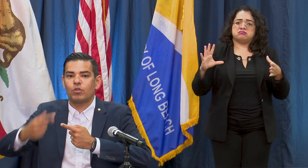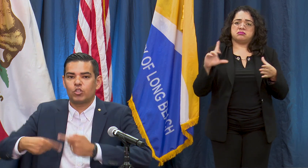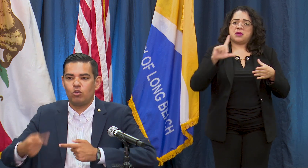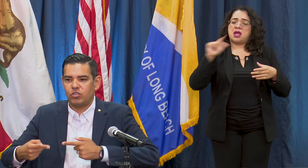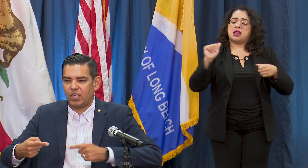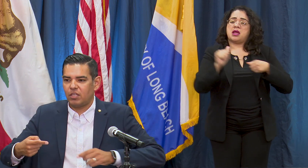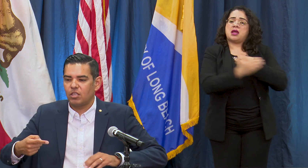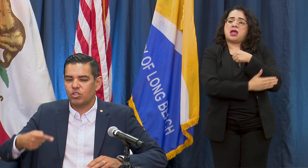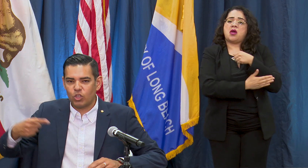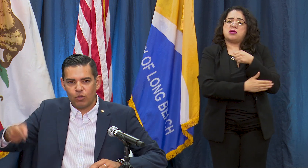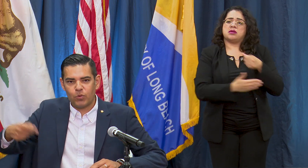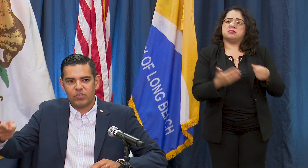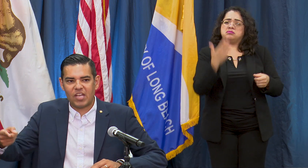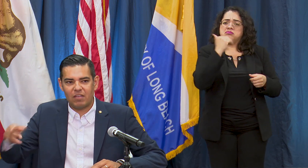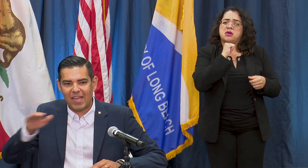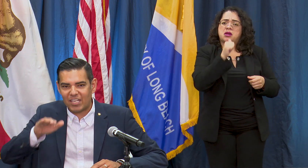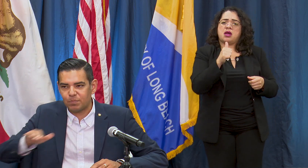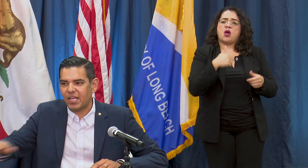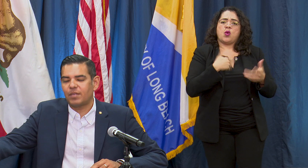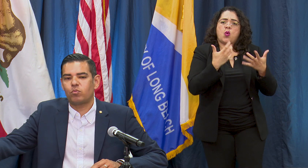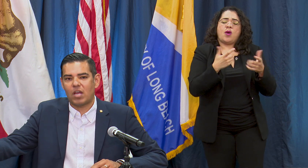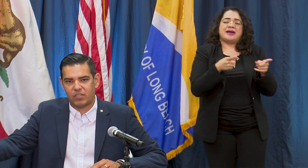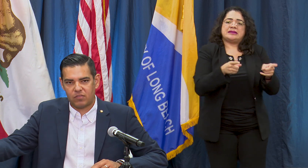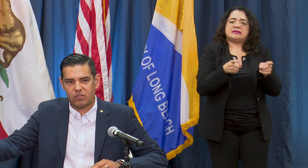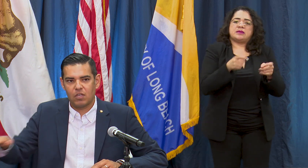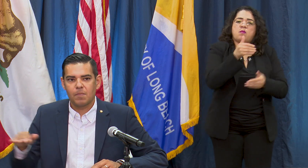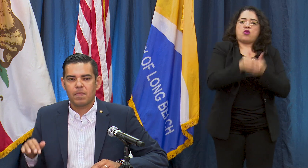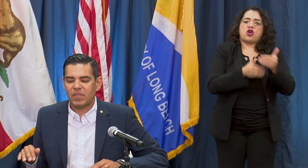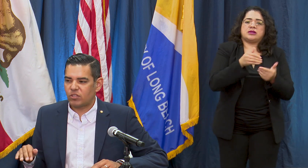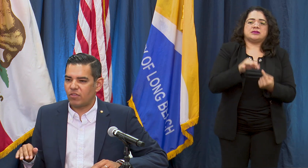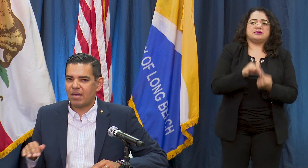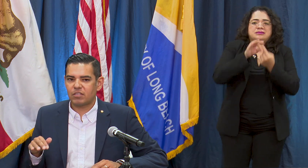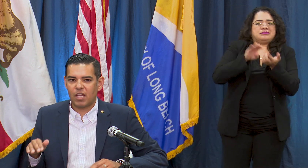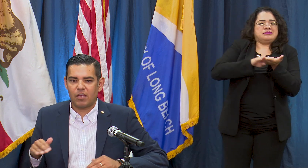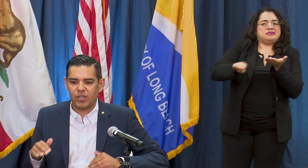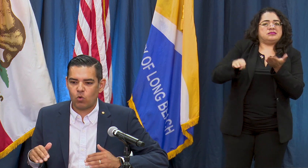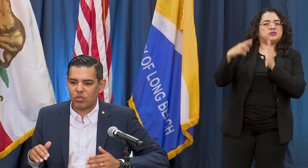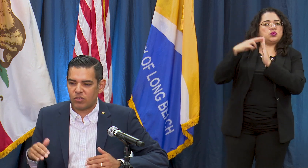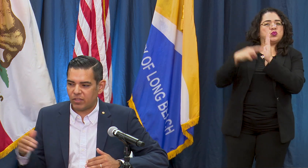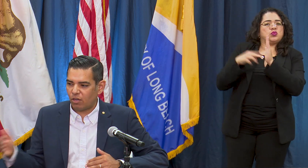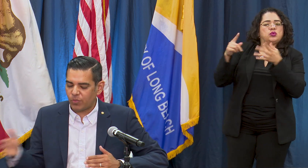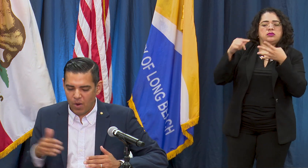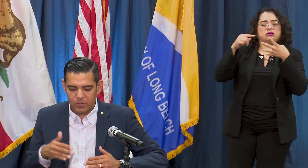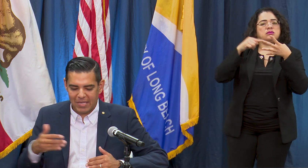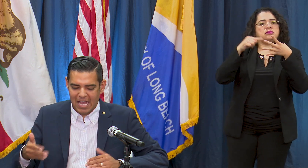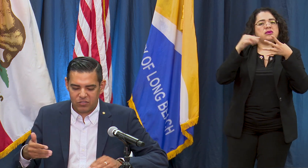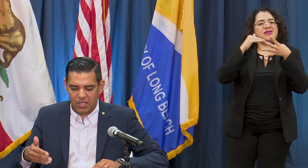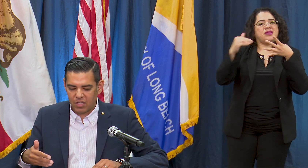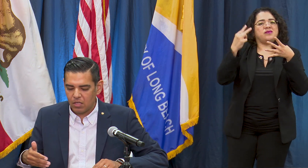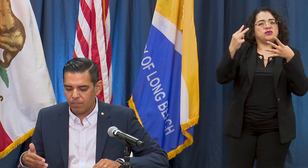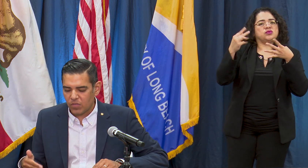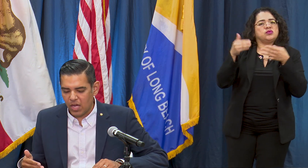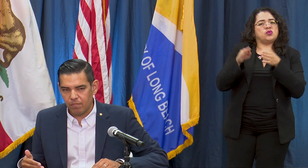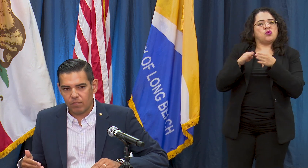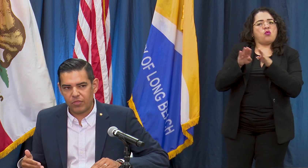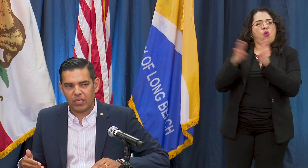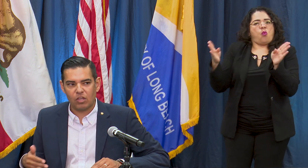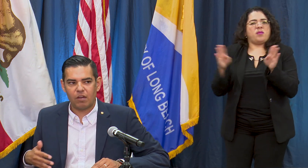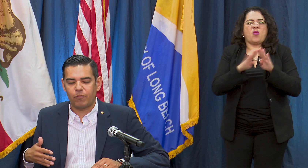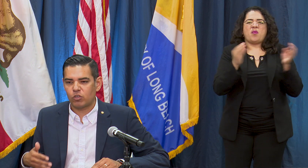were choosing to go through this kind of expedited process and so that is I think a good question that the health department's been asking. I think a lot of folks